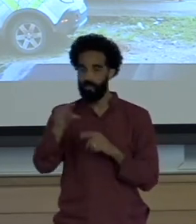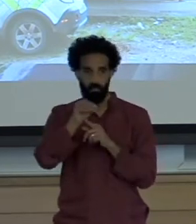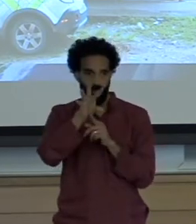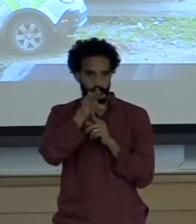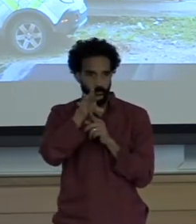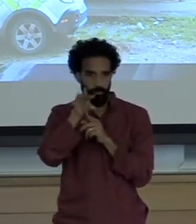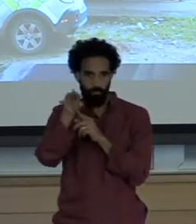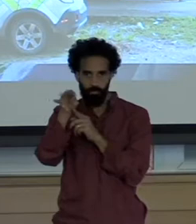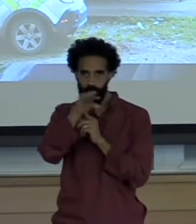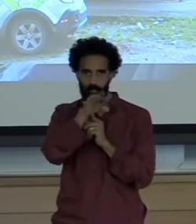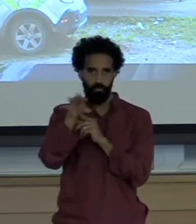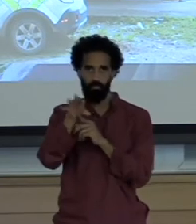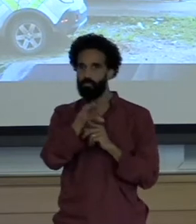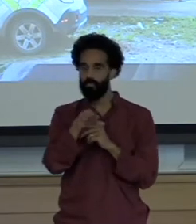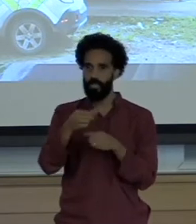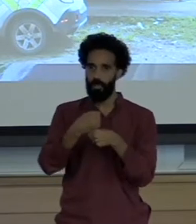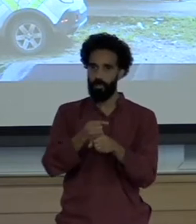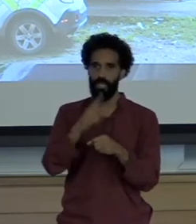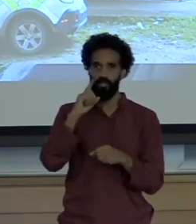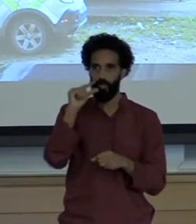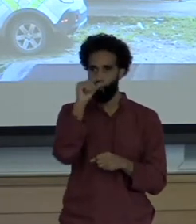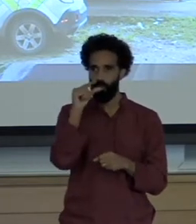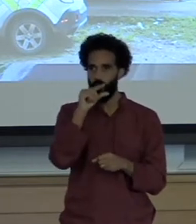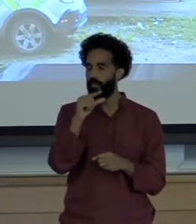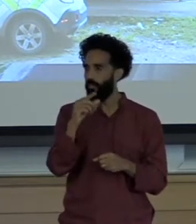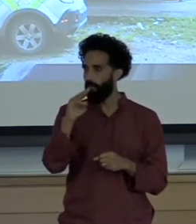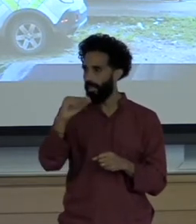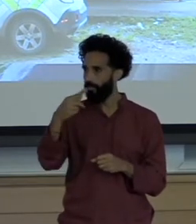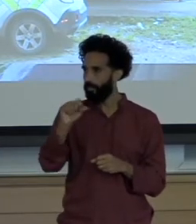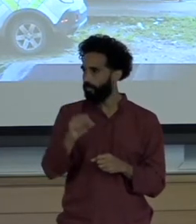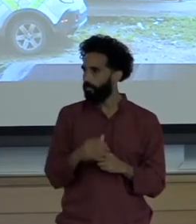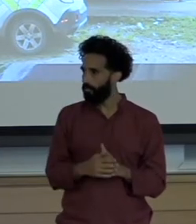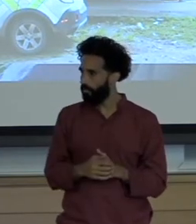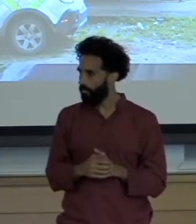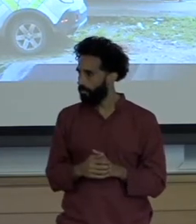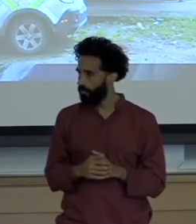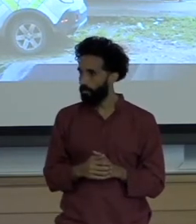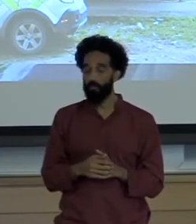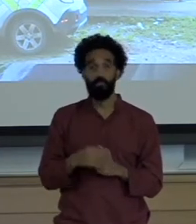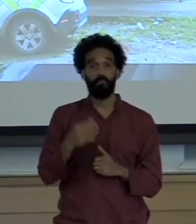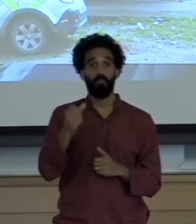Latin American governments turned to China for new sources of capital a commodity boom,